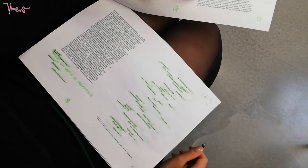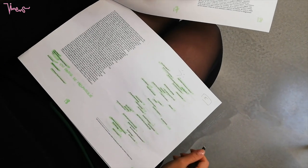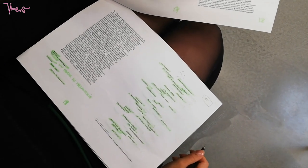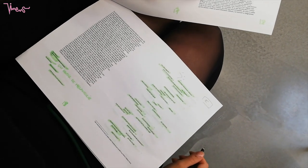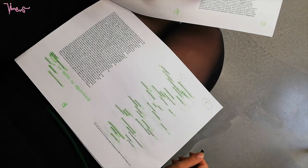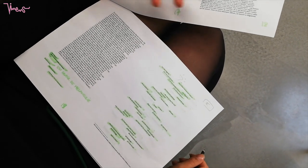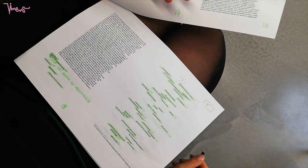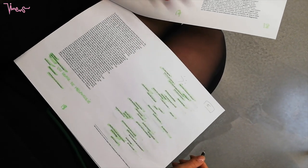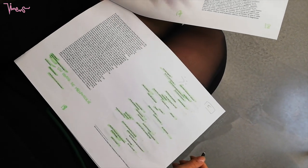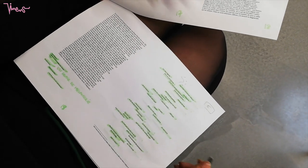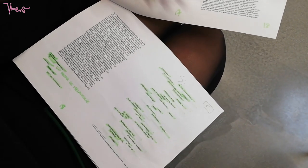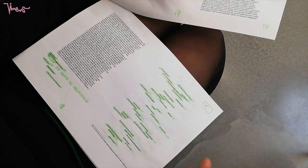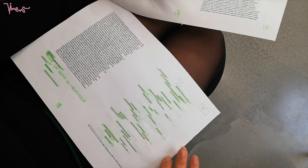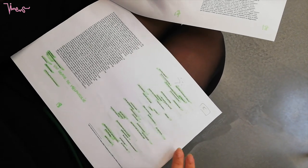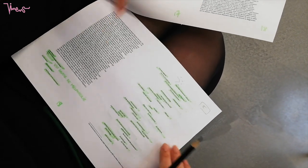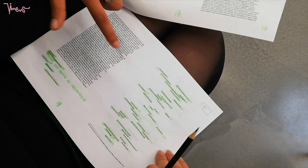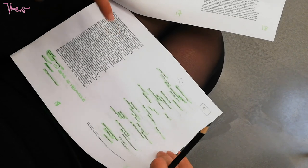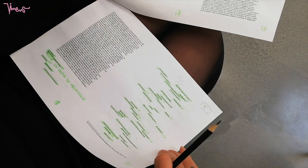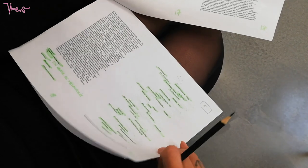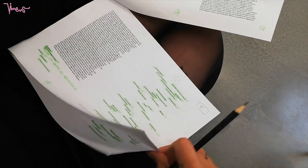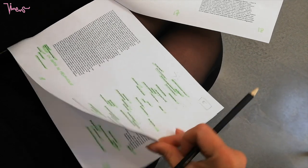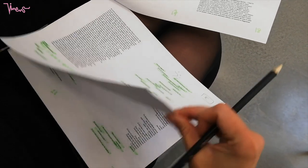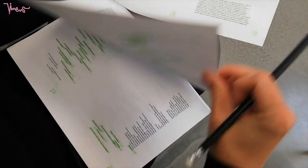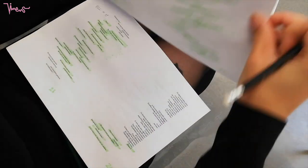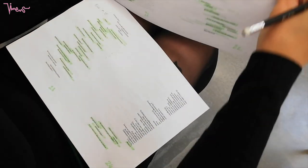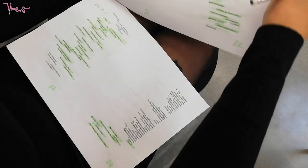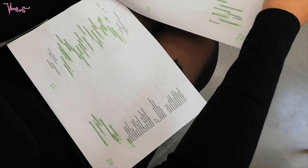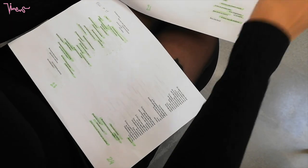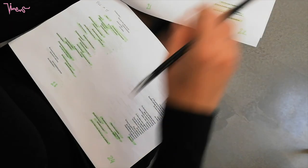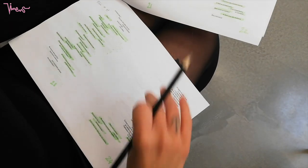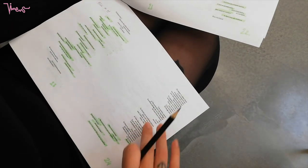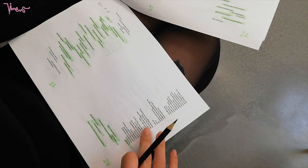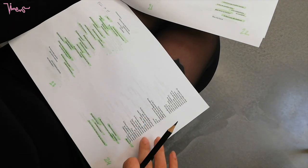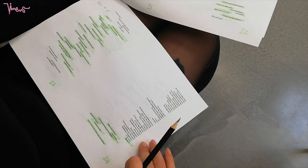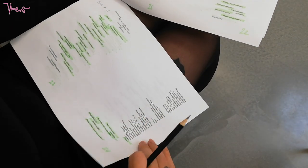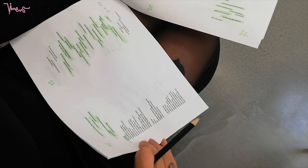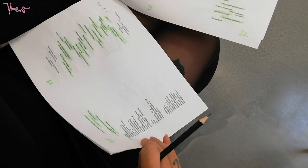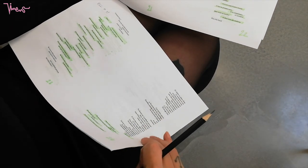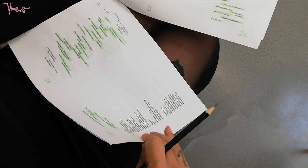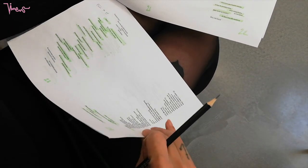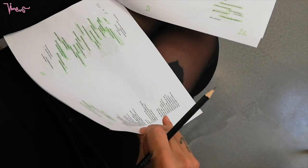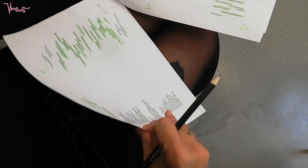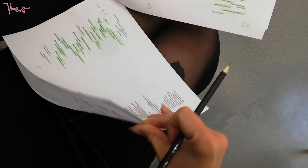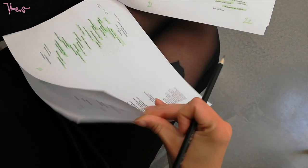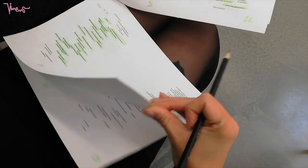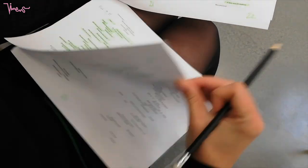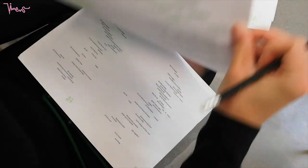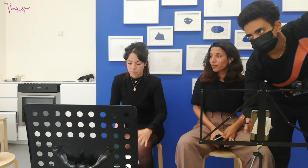Finally me it's almost a story that you have a much more poetic form and like I was there in mode: wow. (Elodia) Okay. Well listen it's okay.